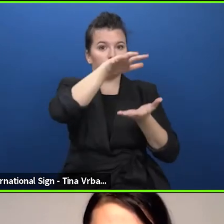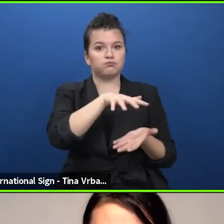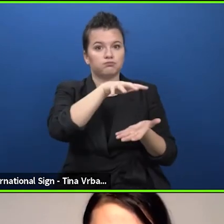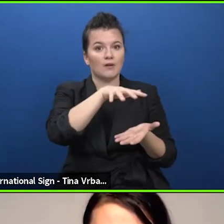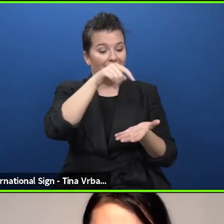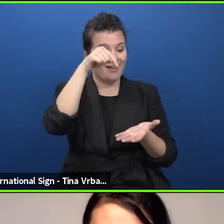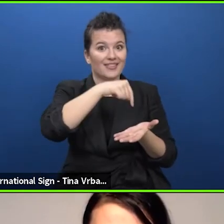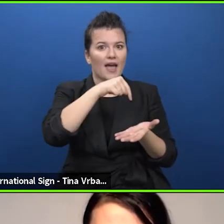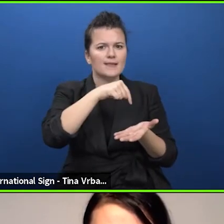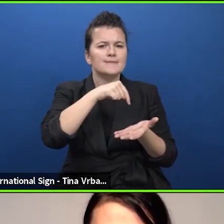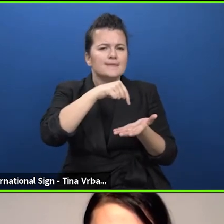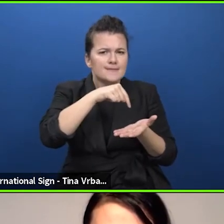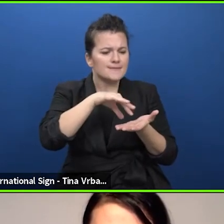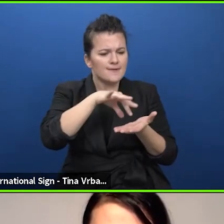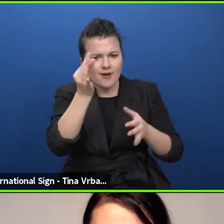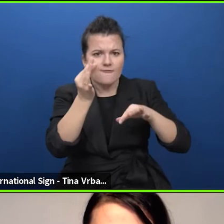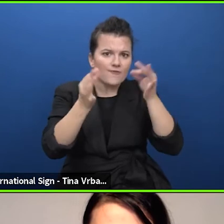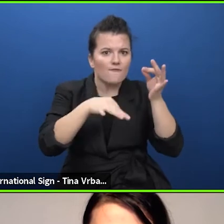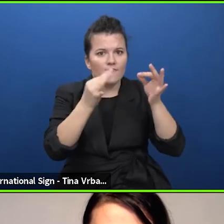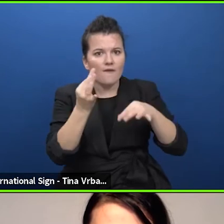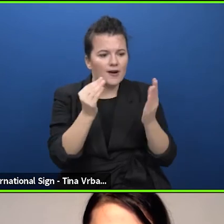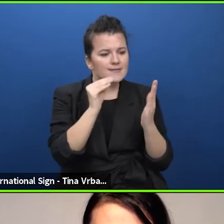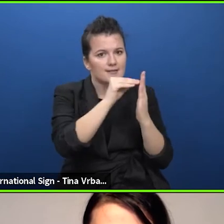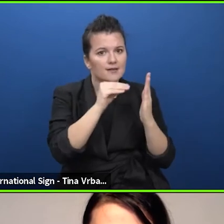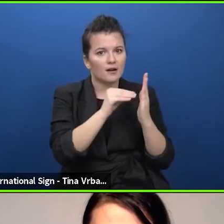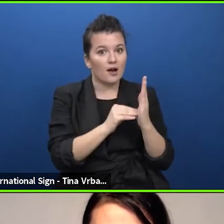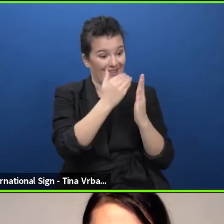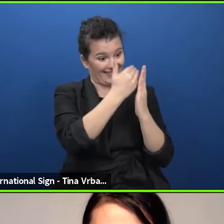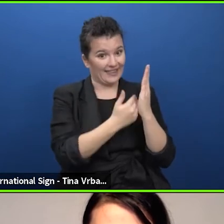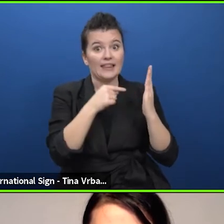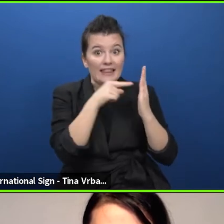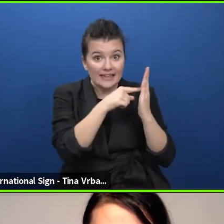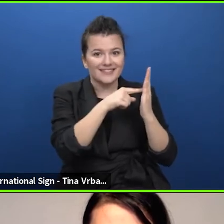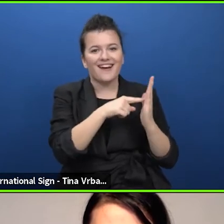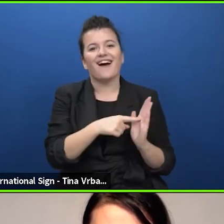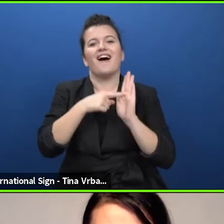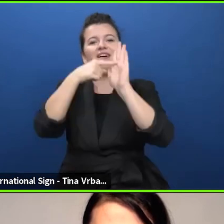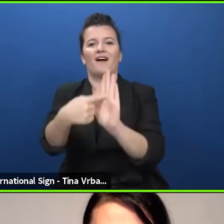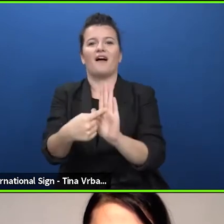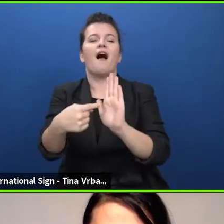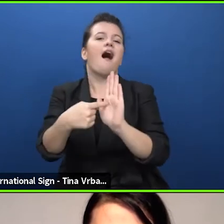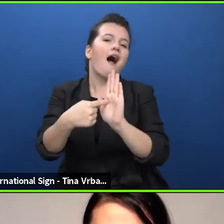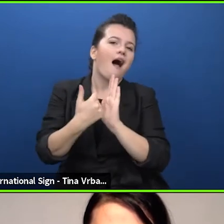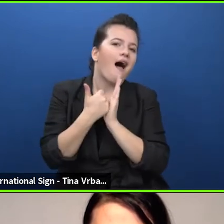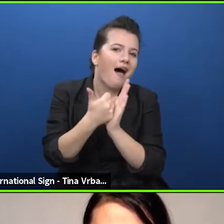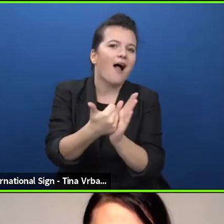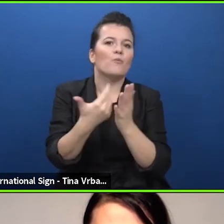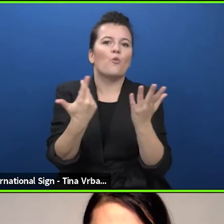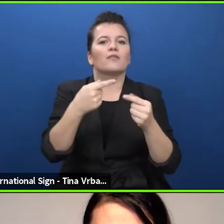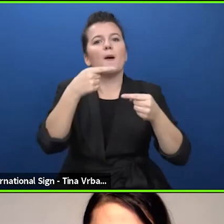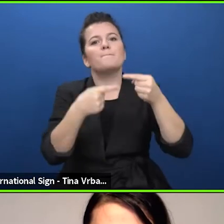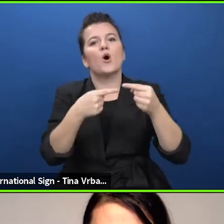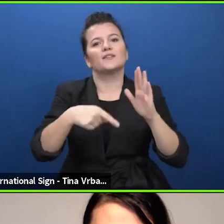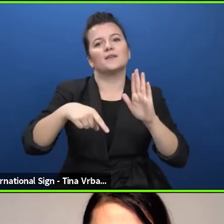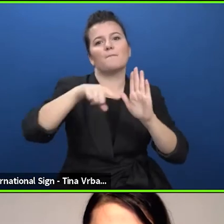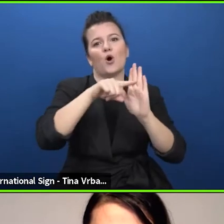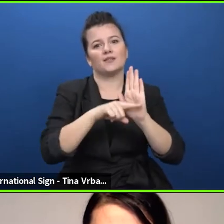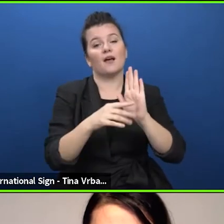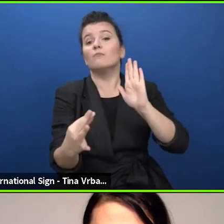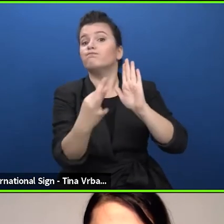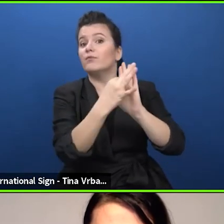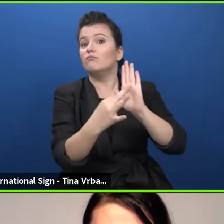deliver very concrete policy recommendations to us and these policy recommendations will then base,